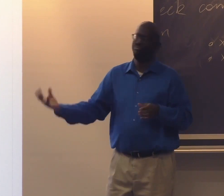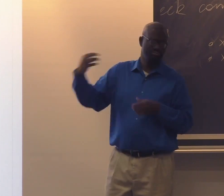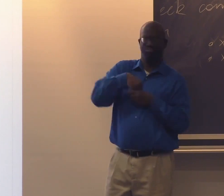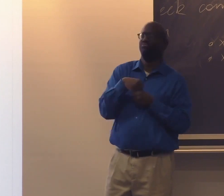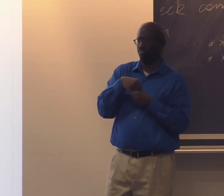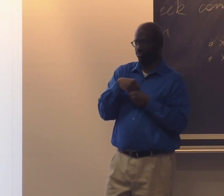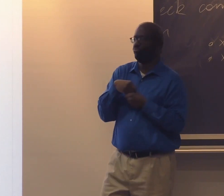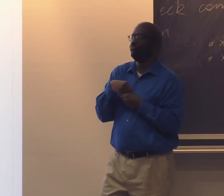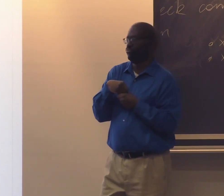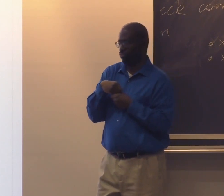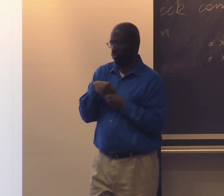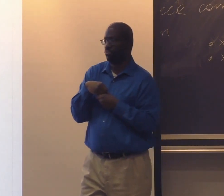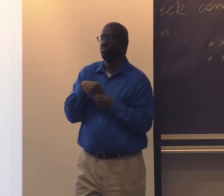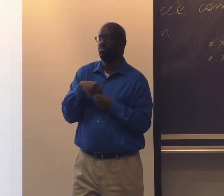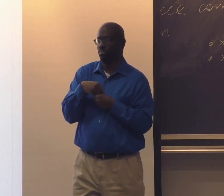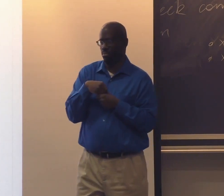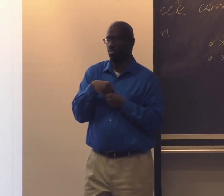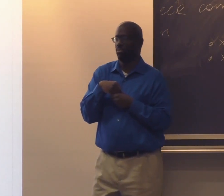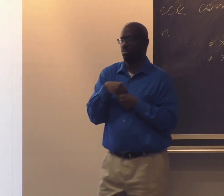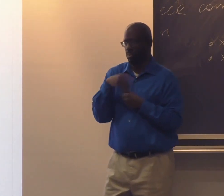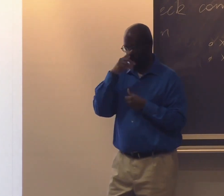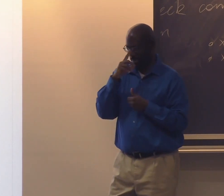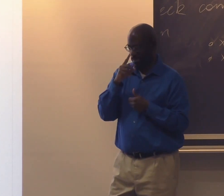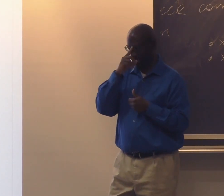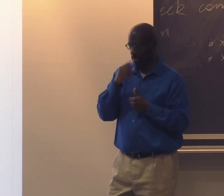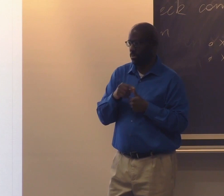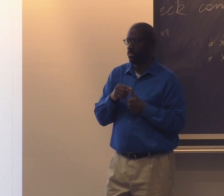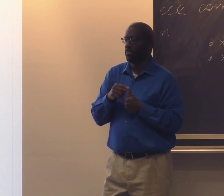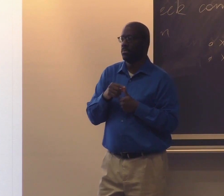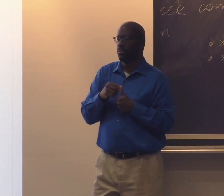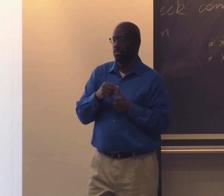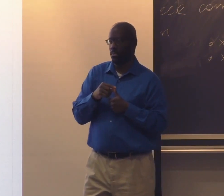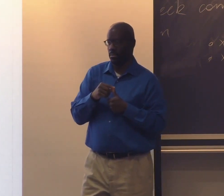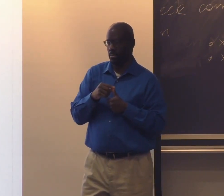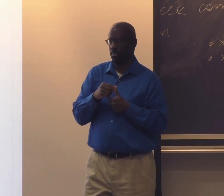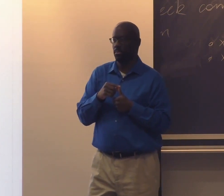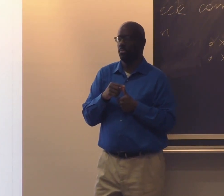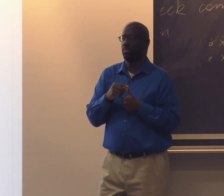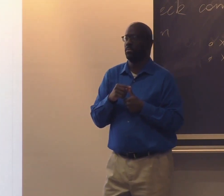Black hearing traits strongly infused Black ASL.